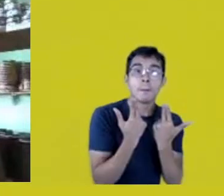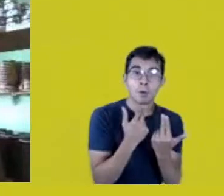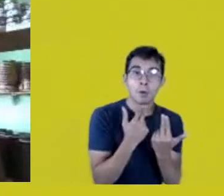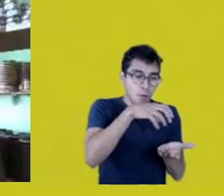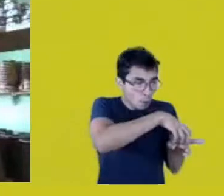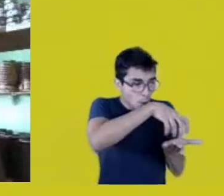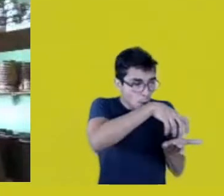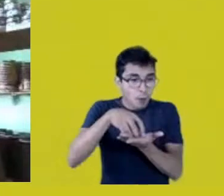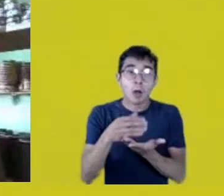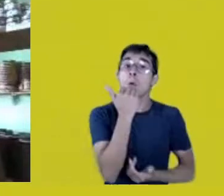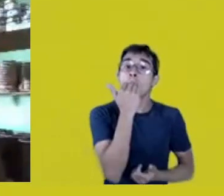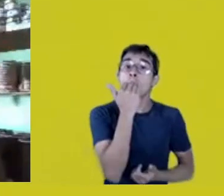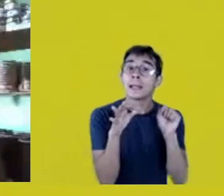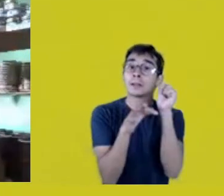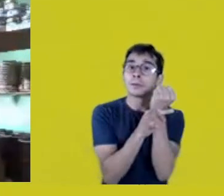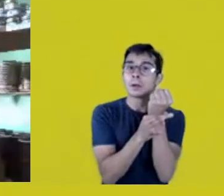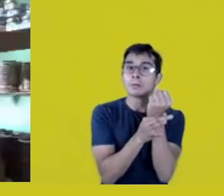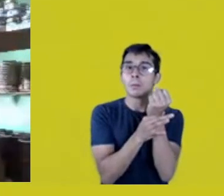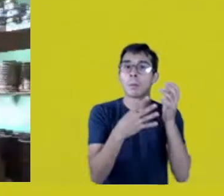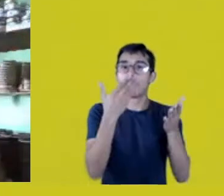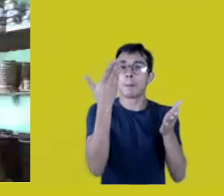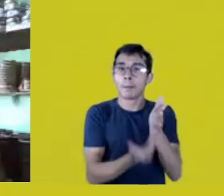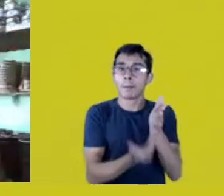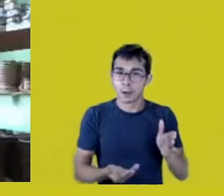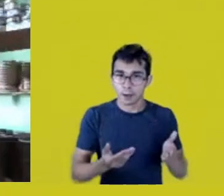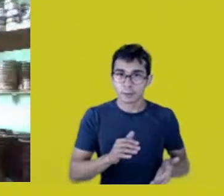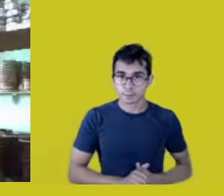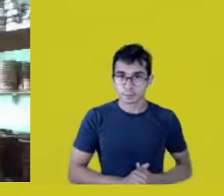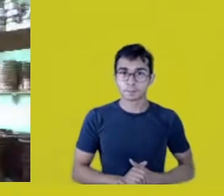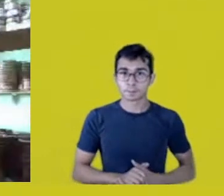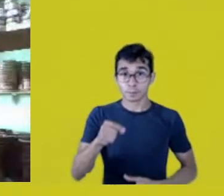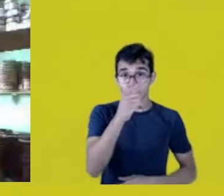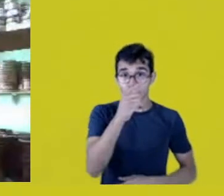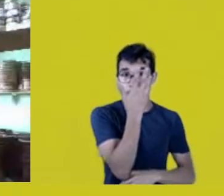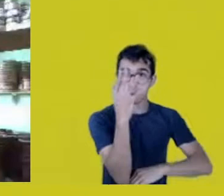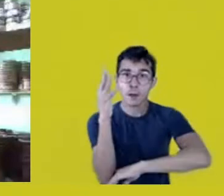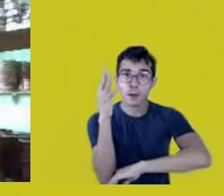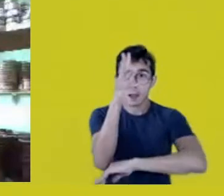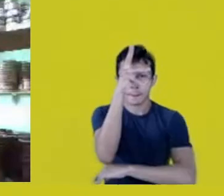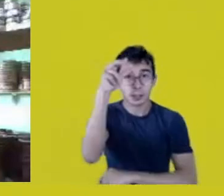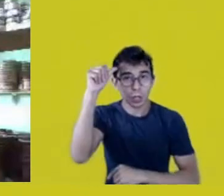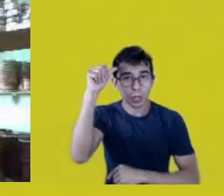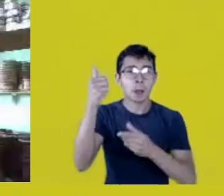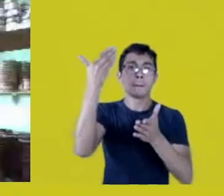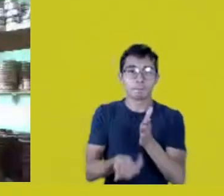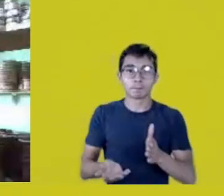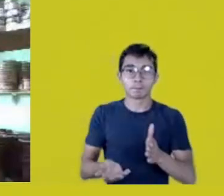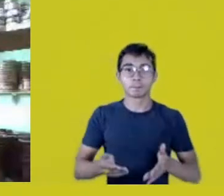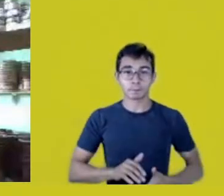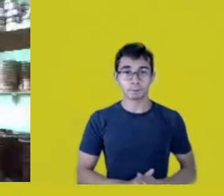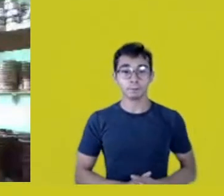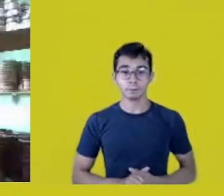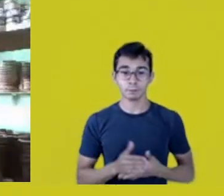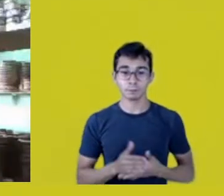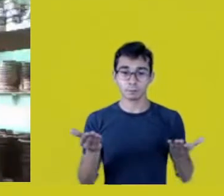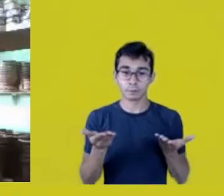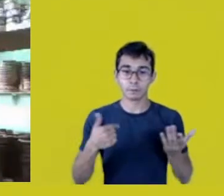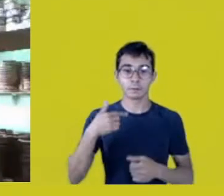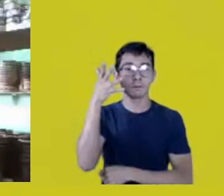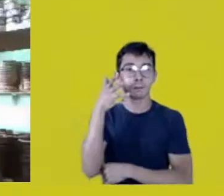It is heading towards the Amazon basin. I’d like to conclude my speech